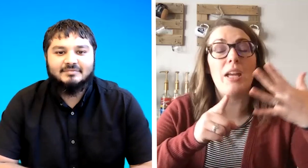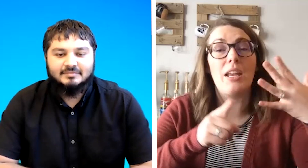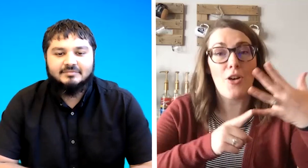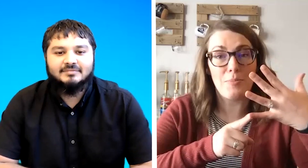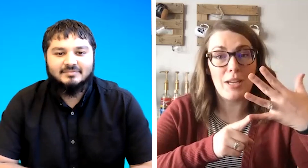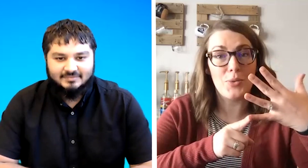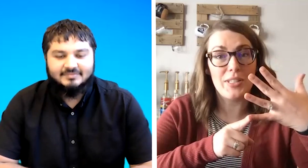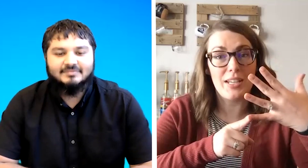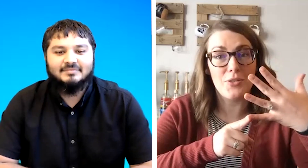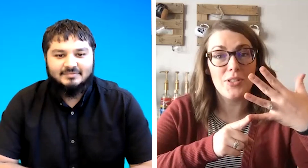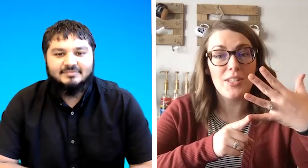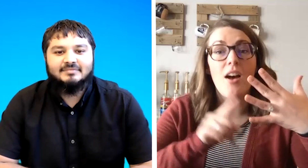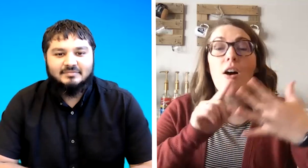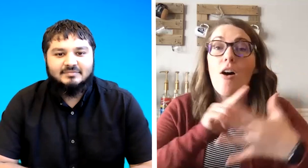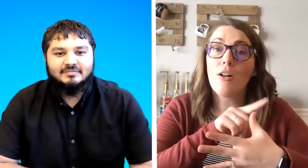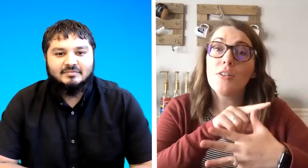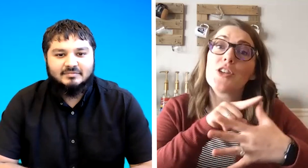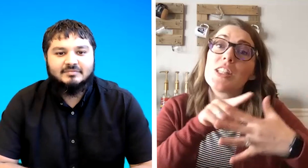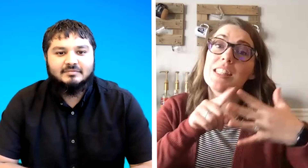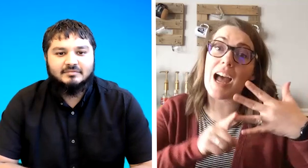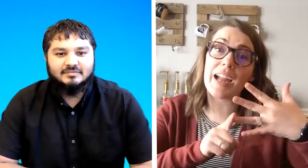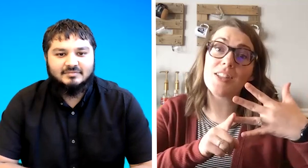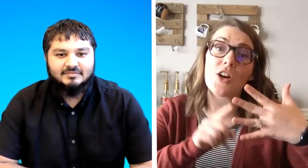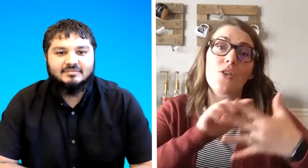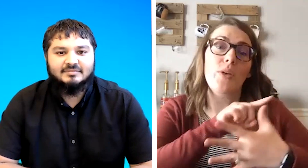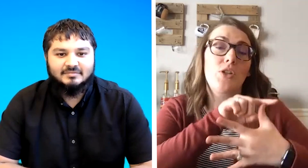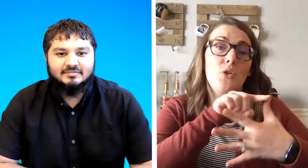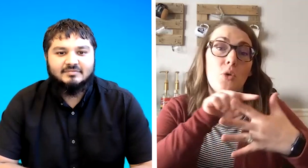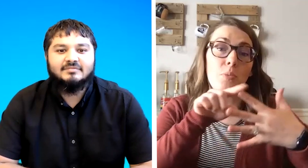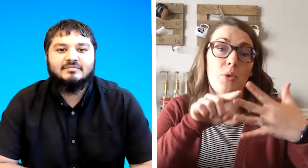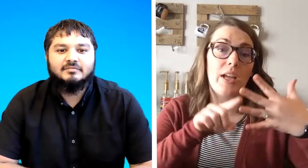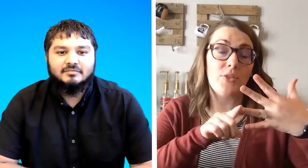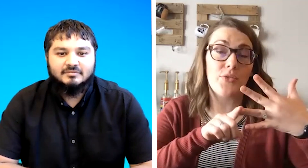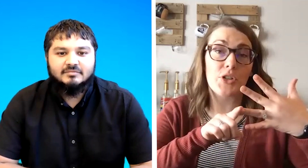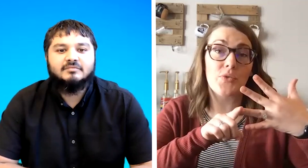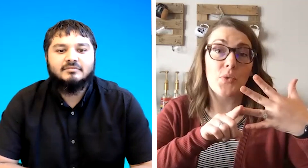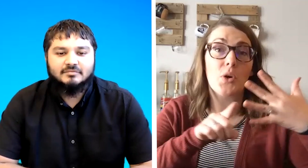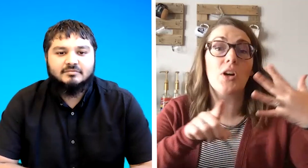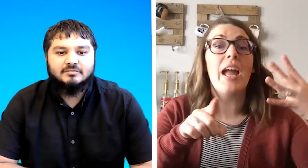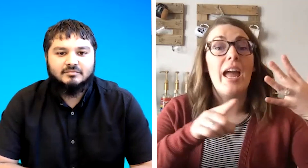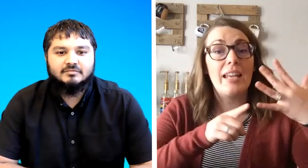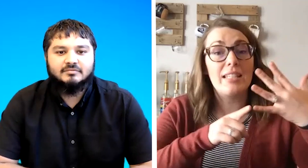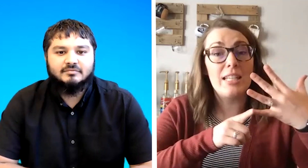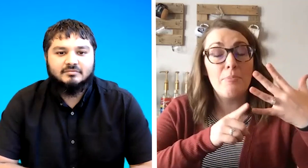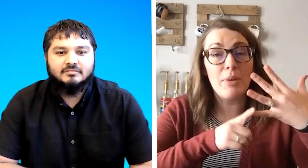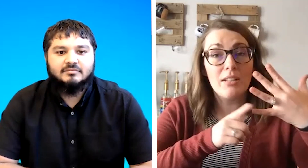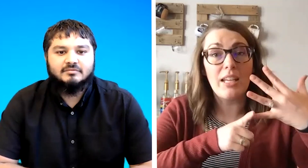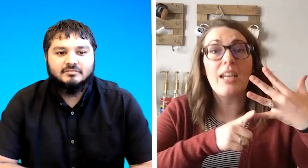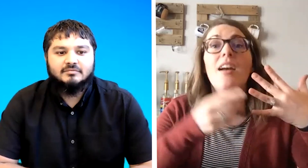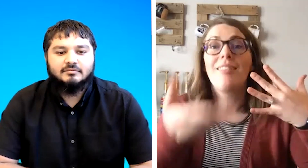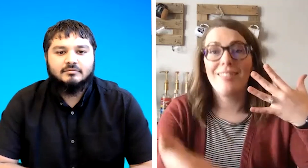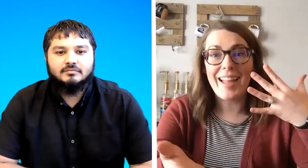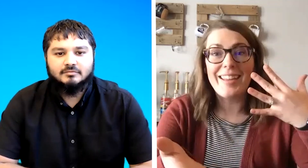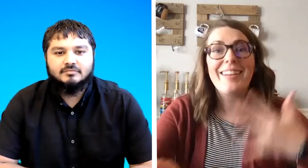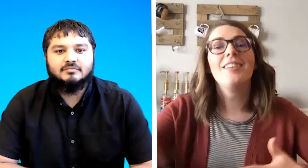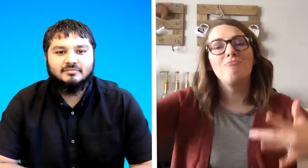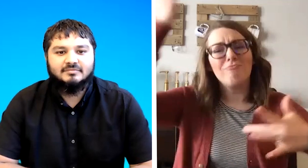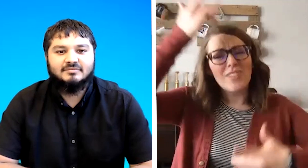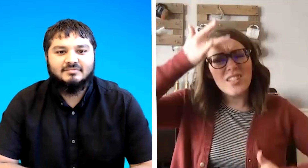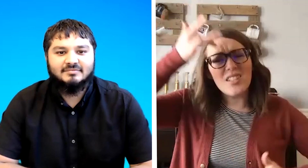non-manual signals all of your signs are going to incorporate the first four and typically like sick